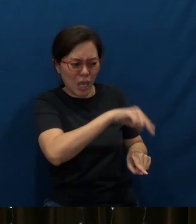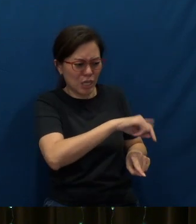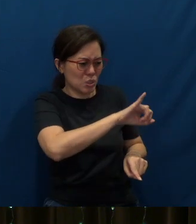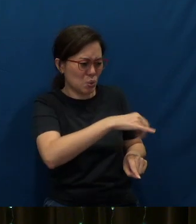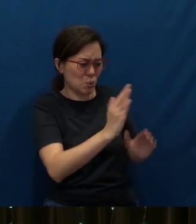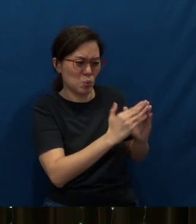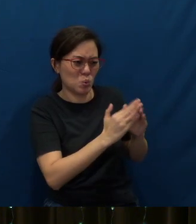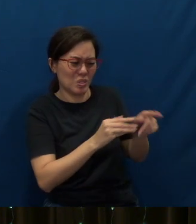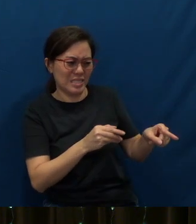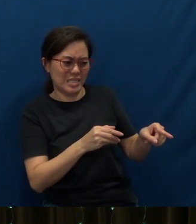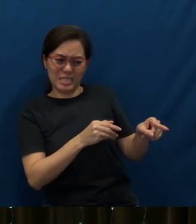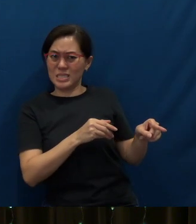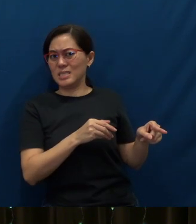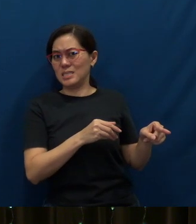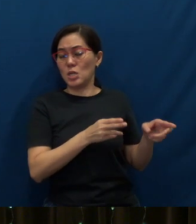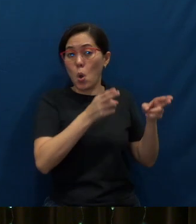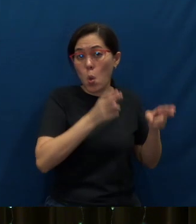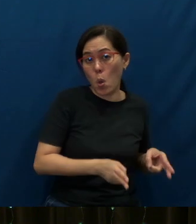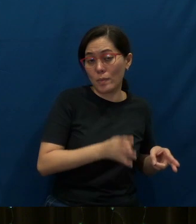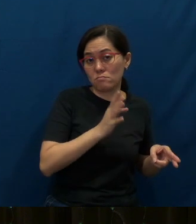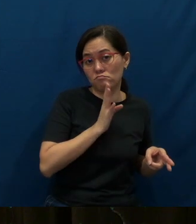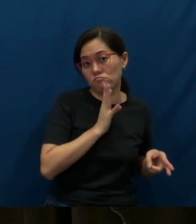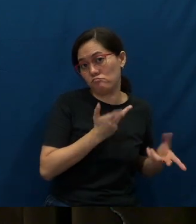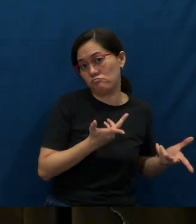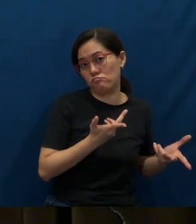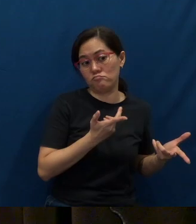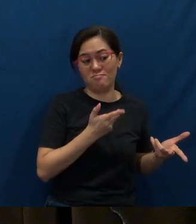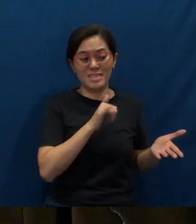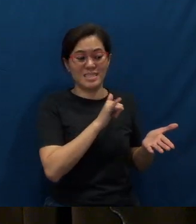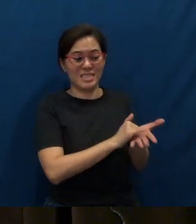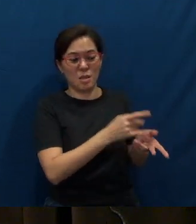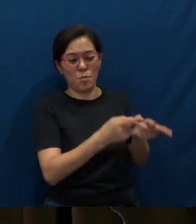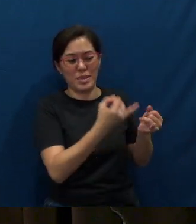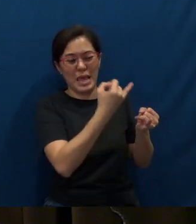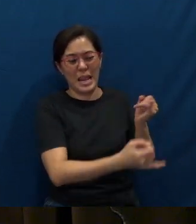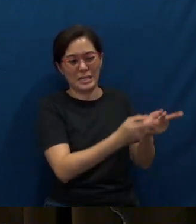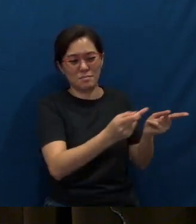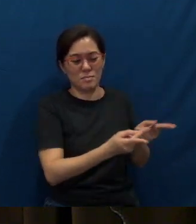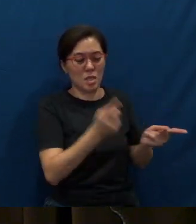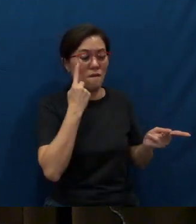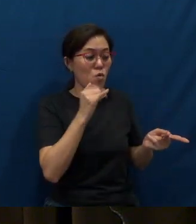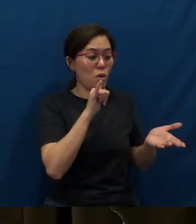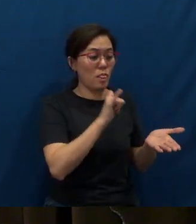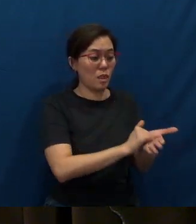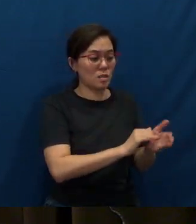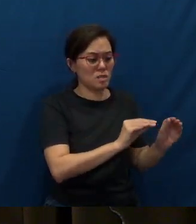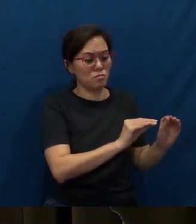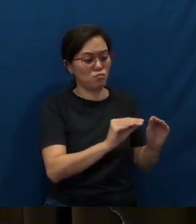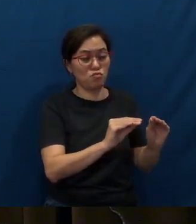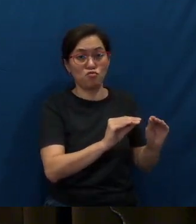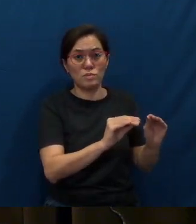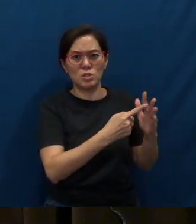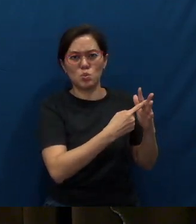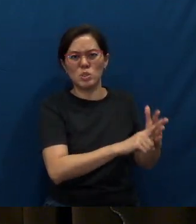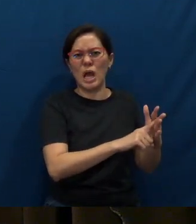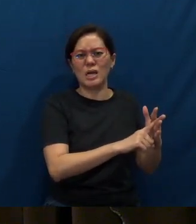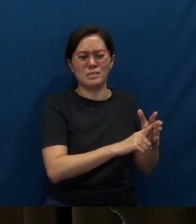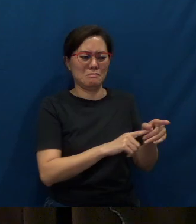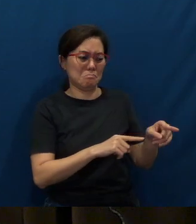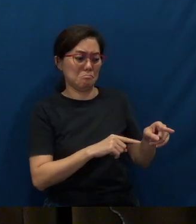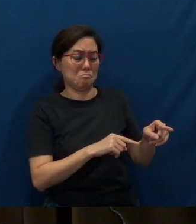So humanly speaking, this was probably the last place for such a movement to begin.